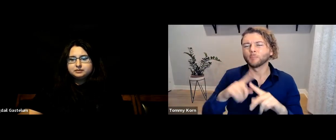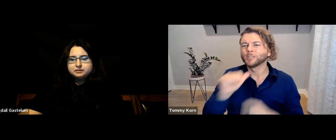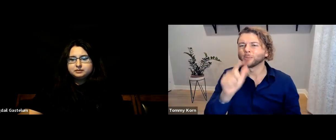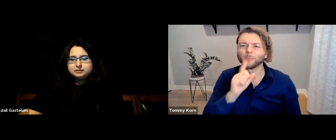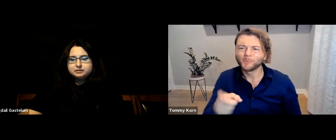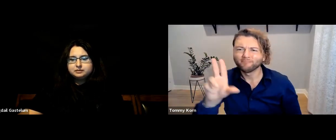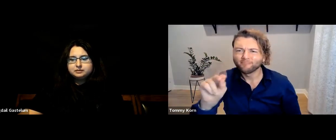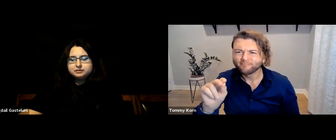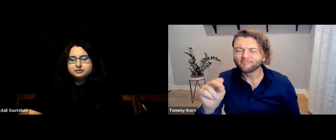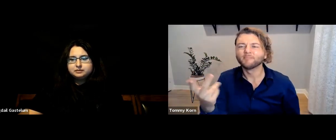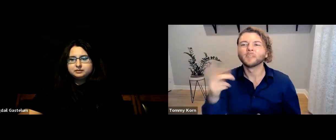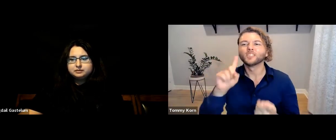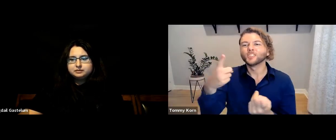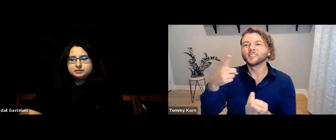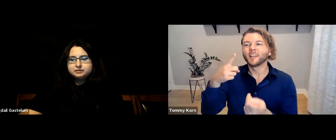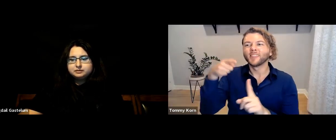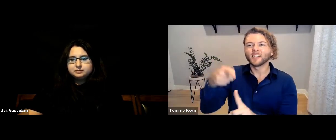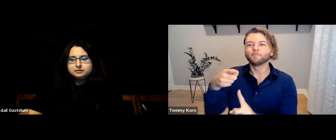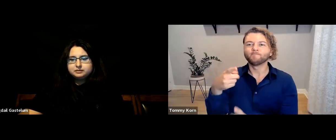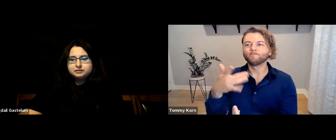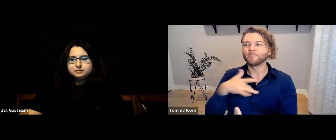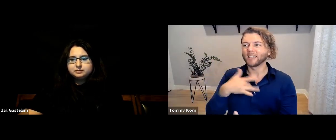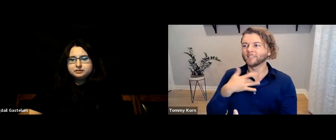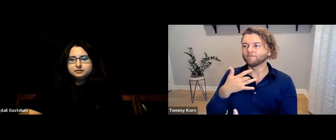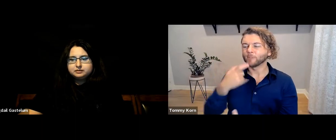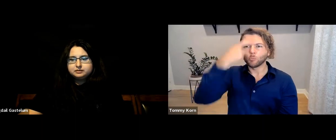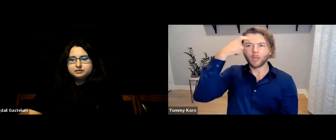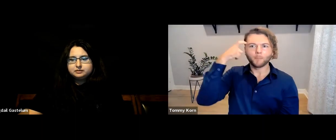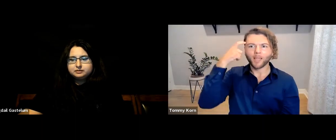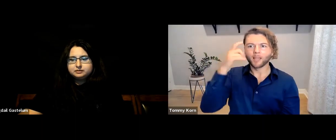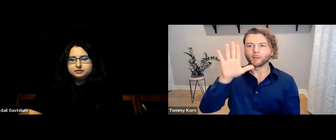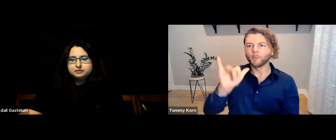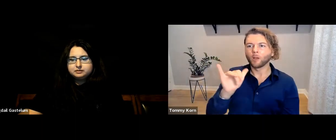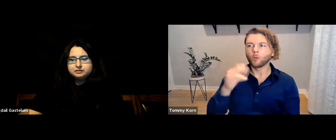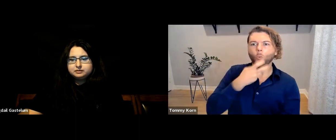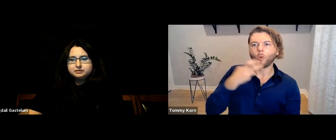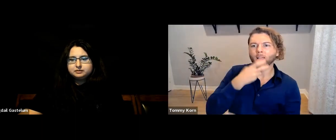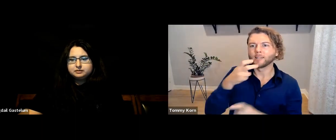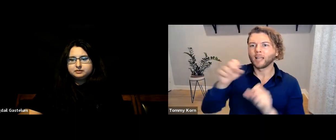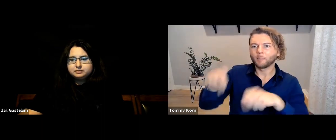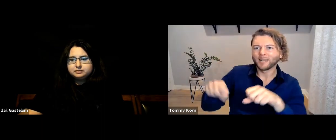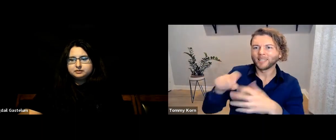but it’s really due to the trauma of “oralism failure”